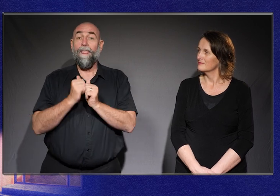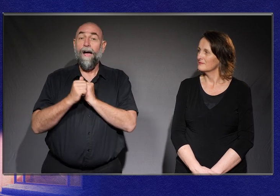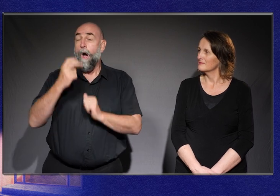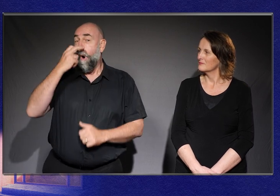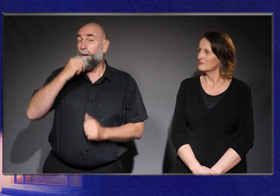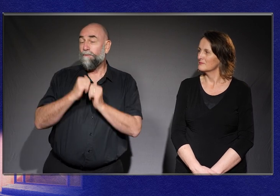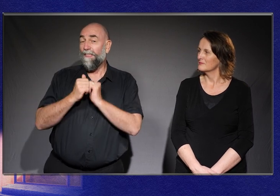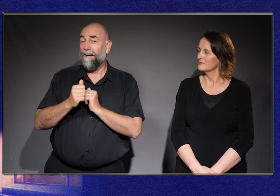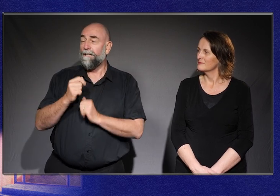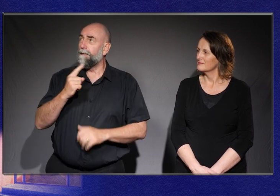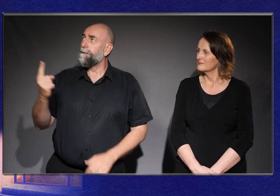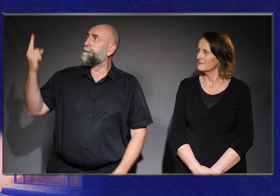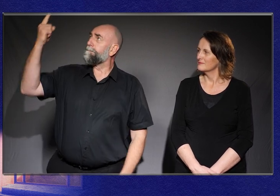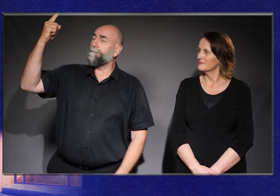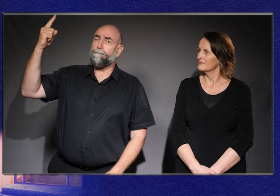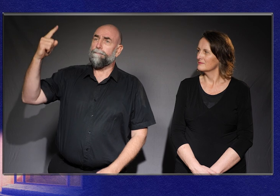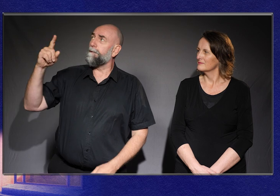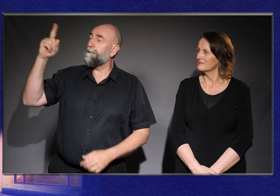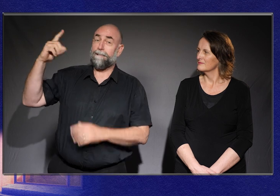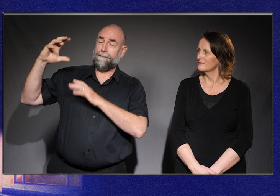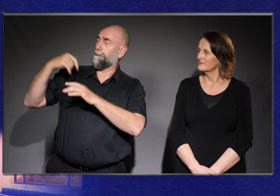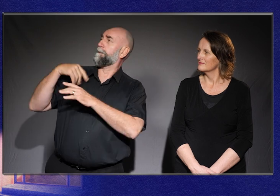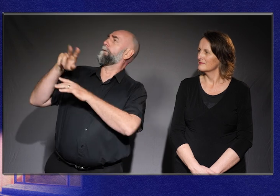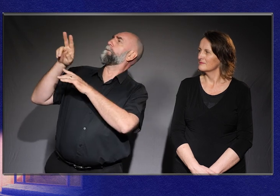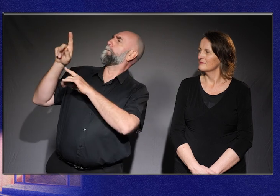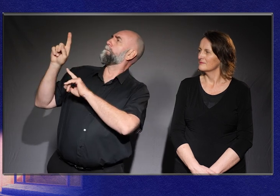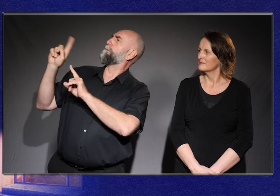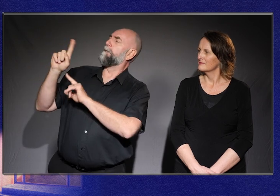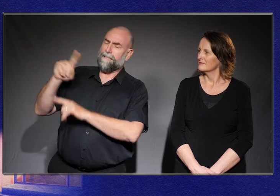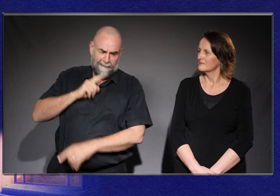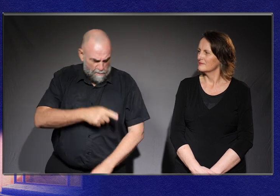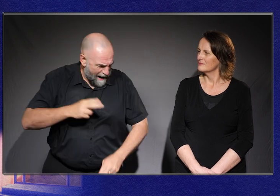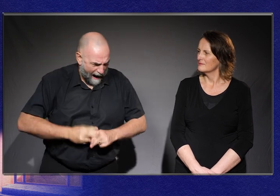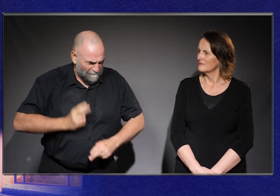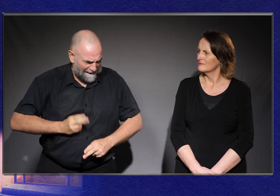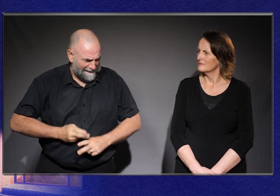He towered over me. Blocking out the sun and said, would you hurry up.